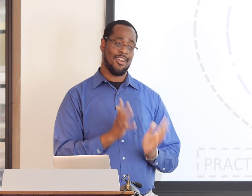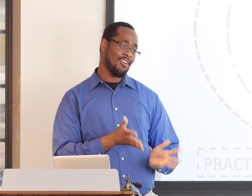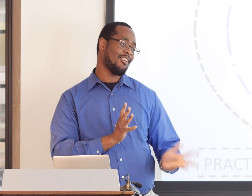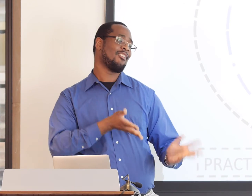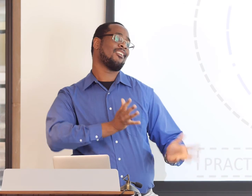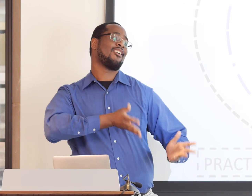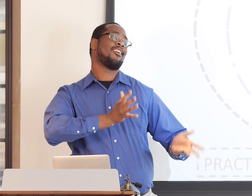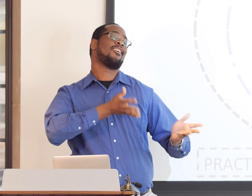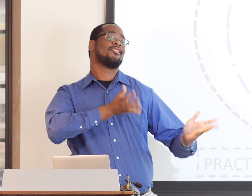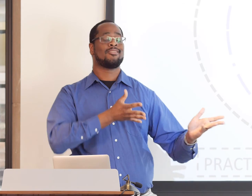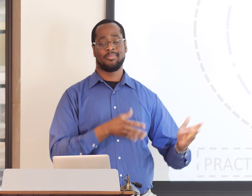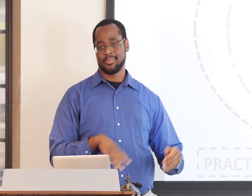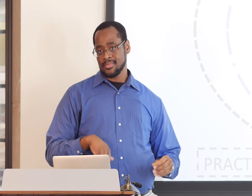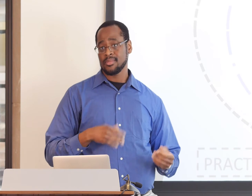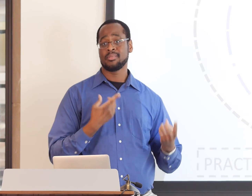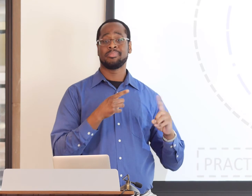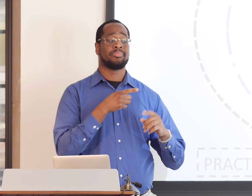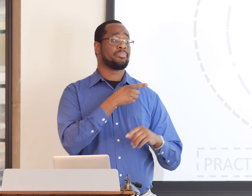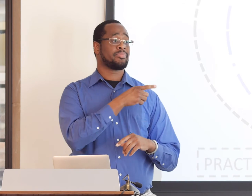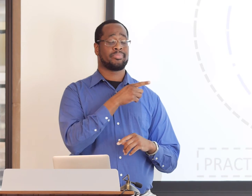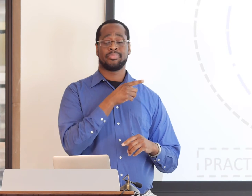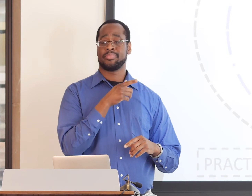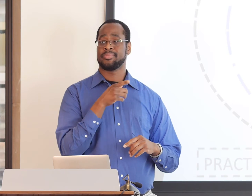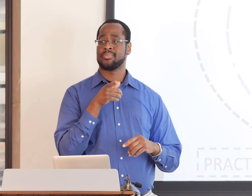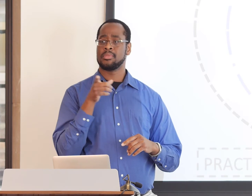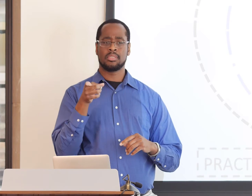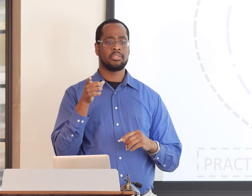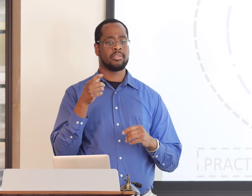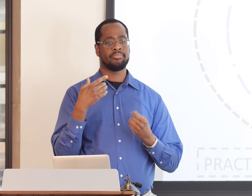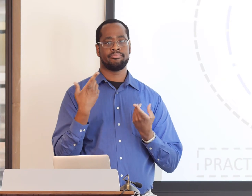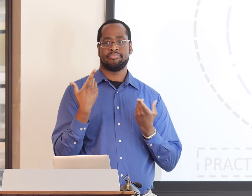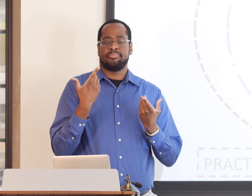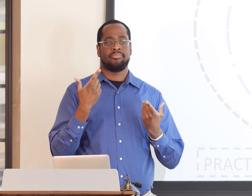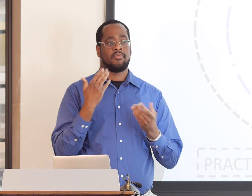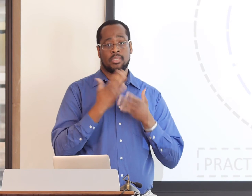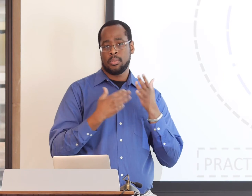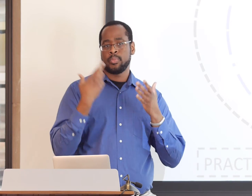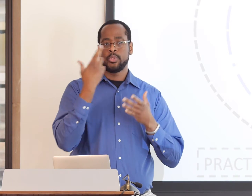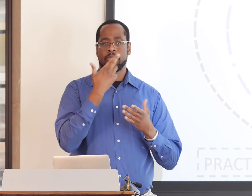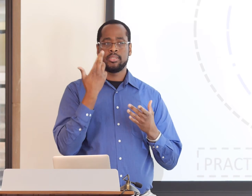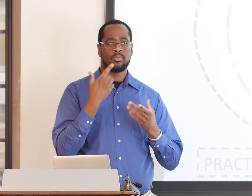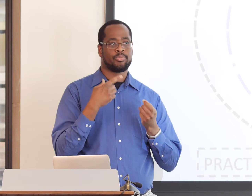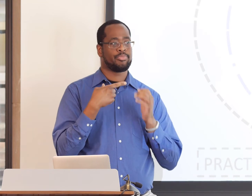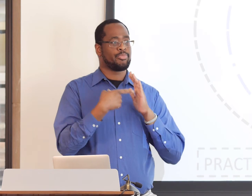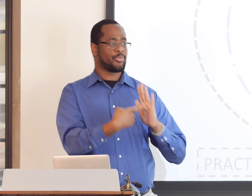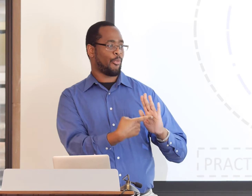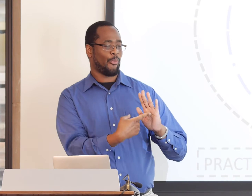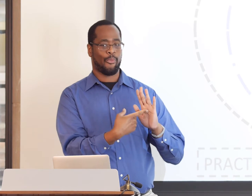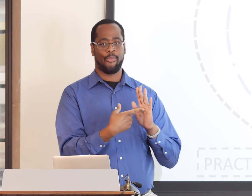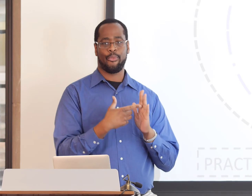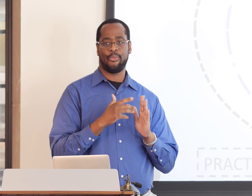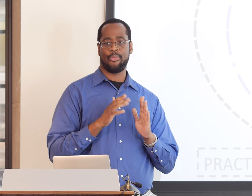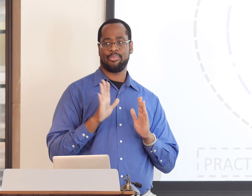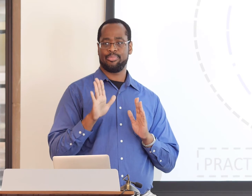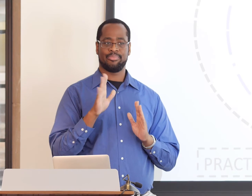She was with another friend of hers who is a White Deaf ASL user, and they were just chatting,